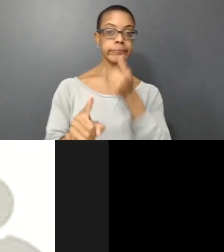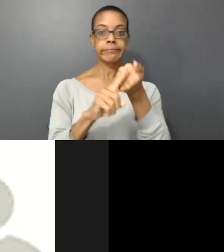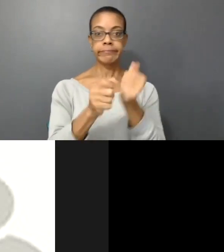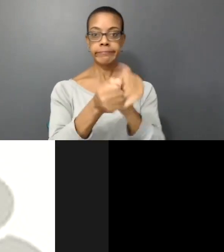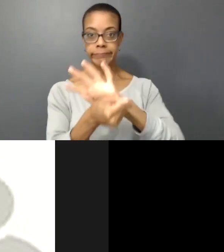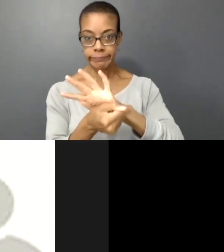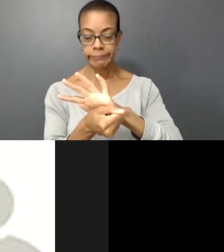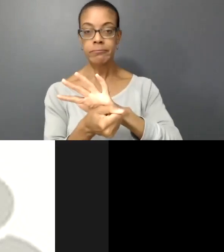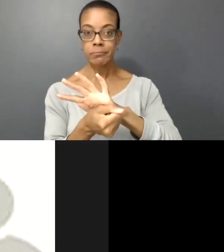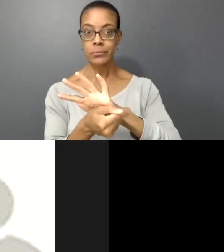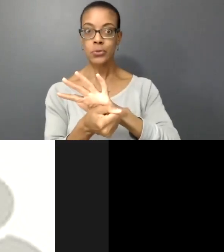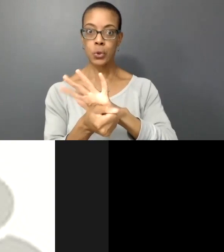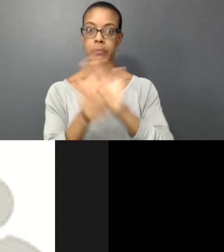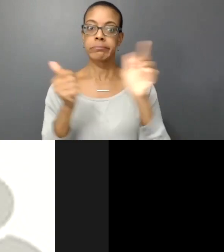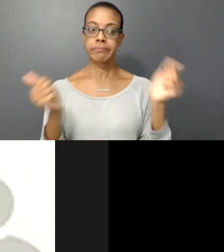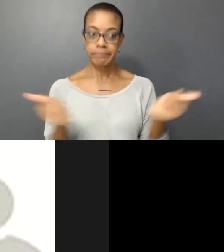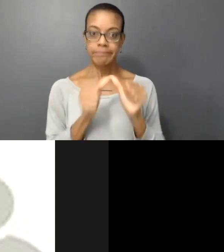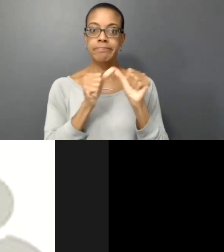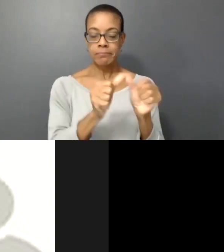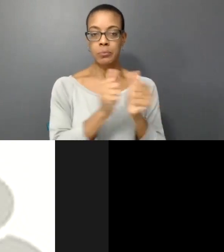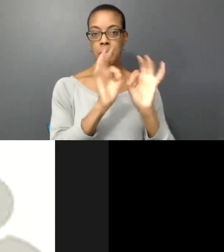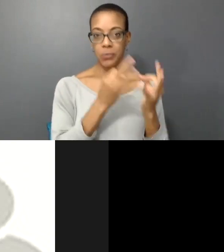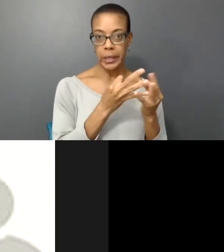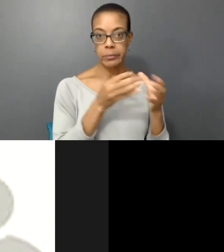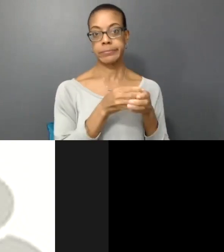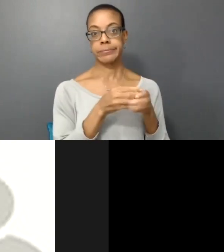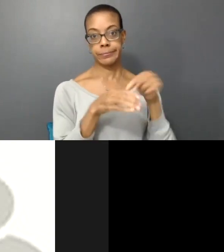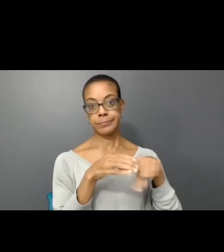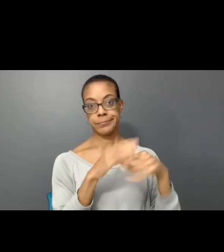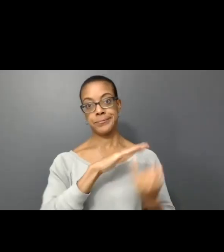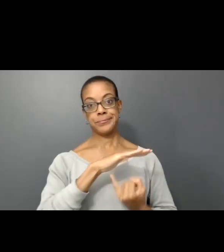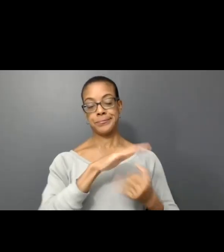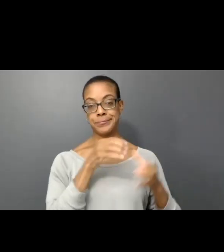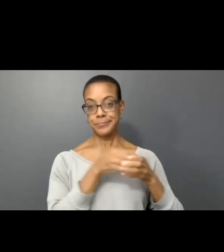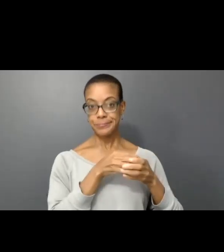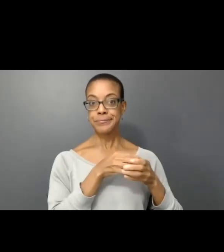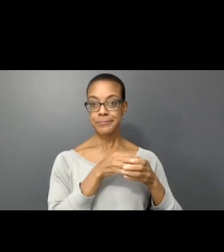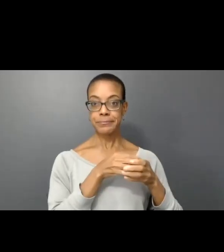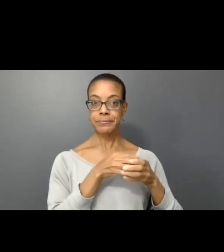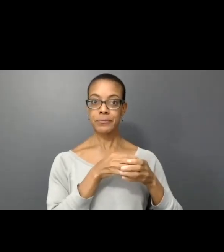time with my family actually being able to create that space for dialogue and rather